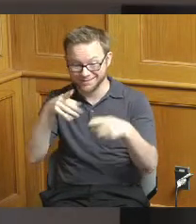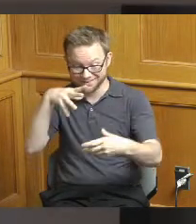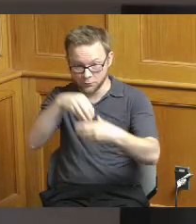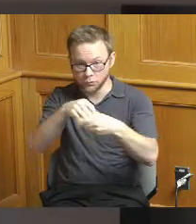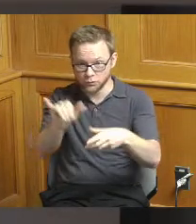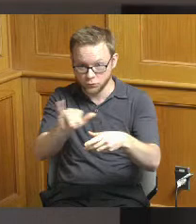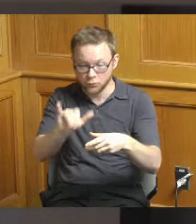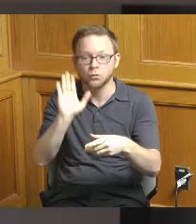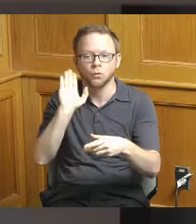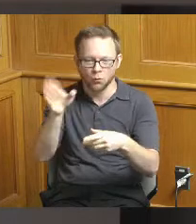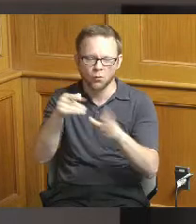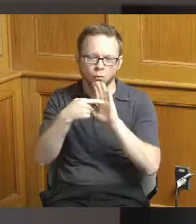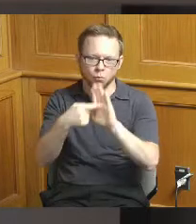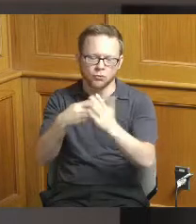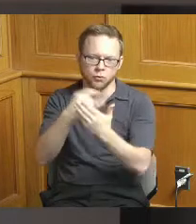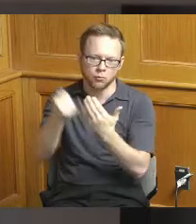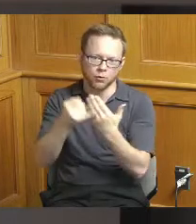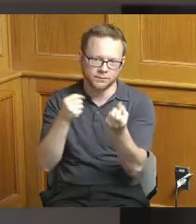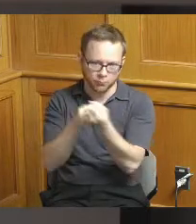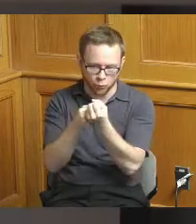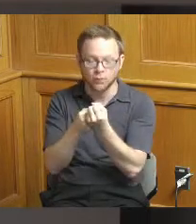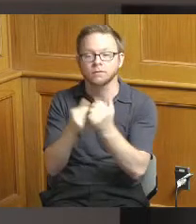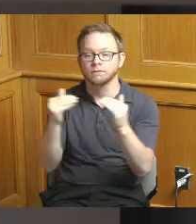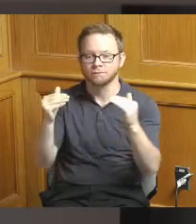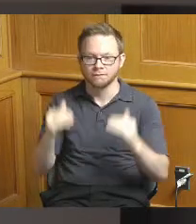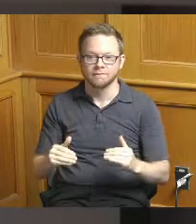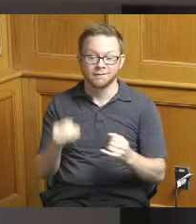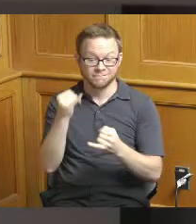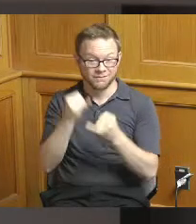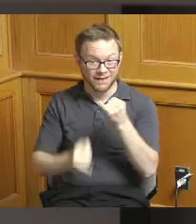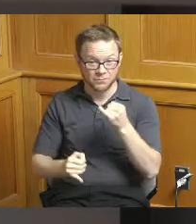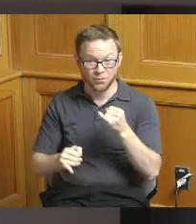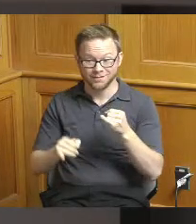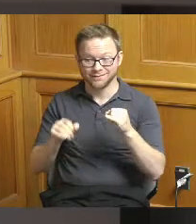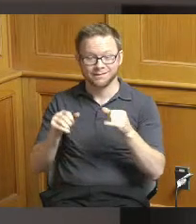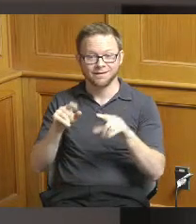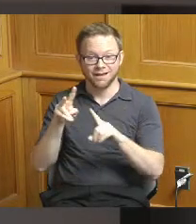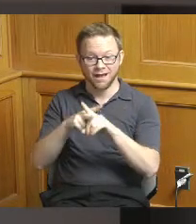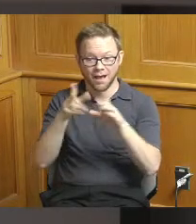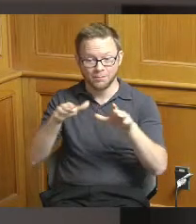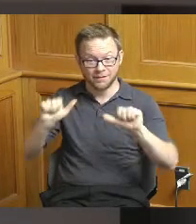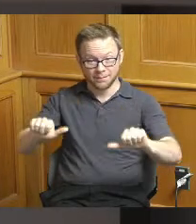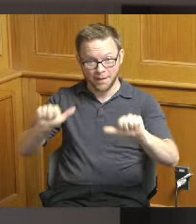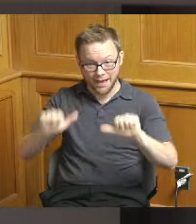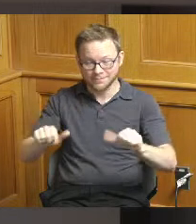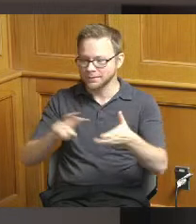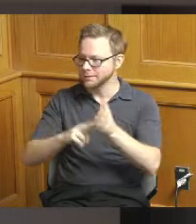and then finally applicant capacity just generally looking at if it's it's a complete application and